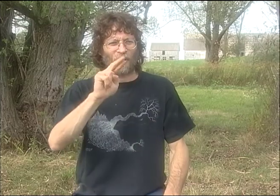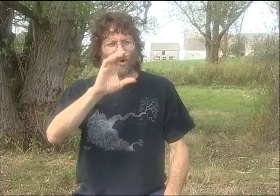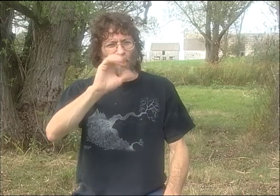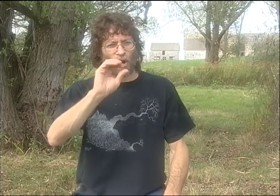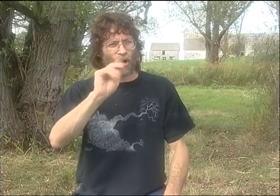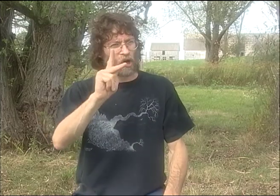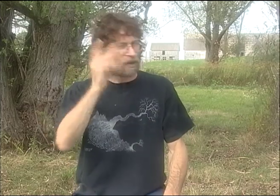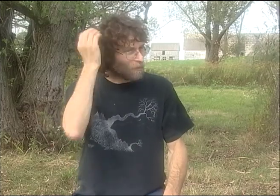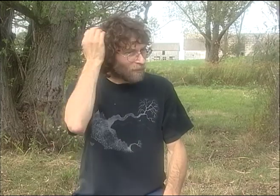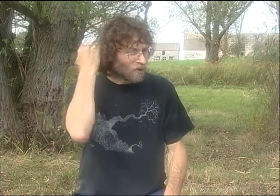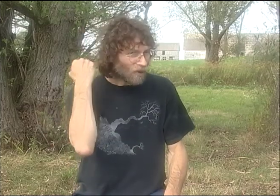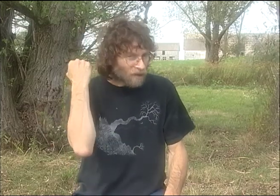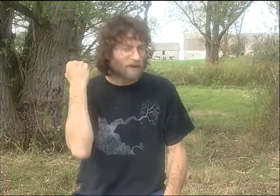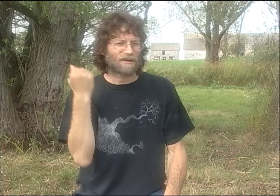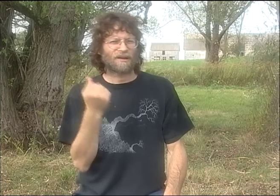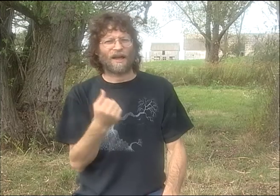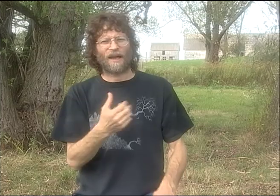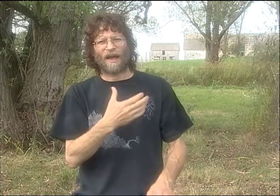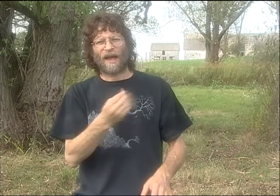AND HIS NAME IS PETER COOK."